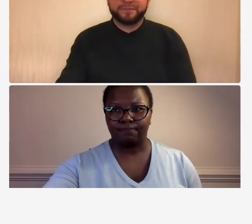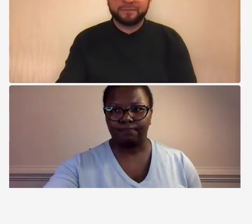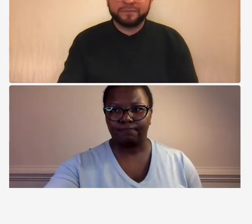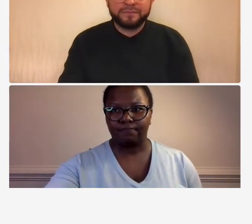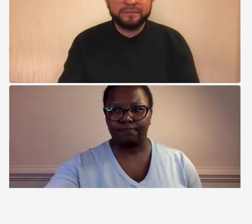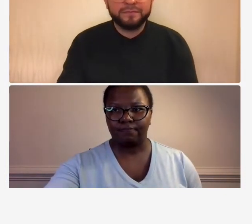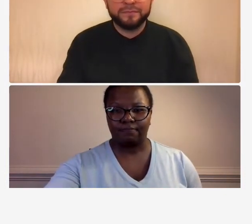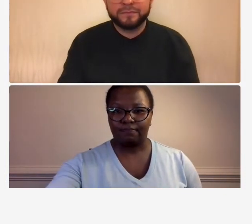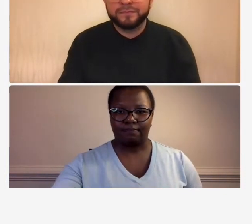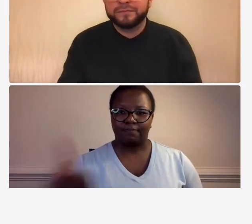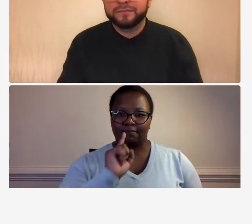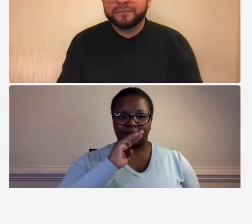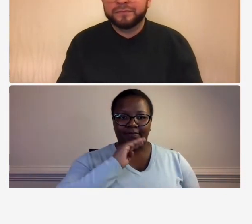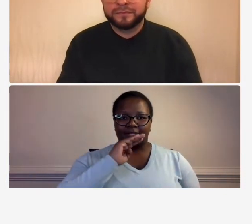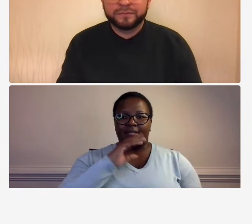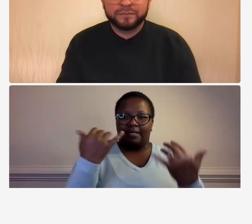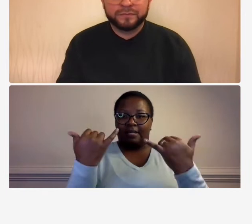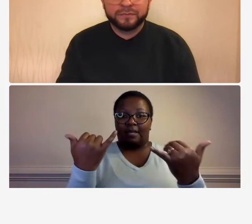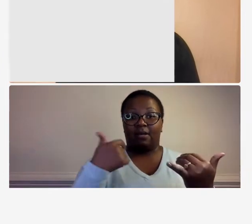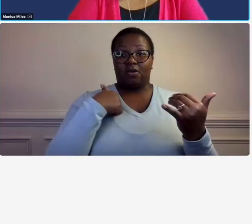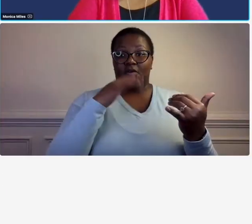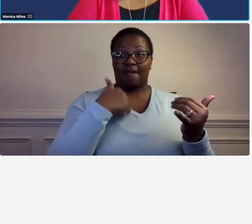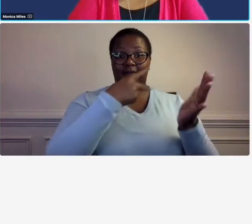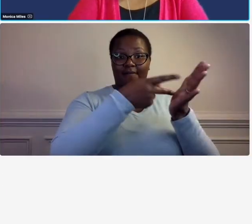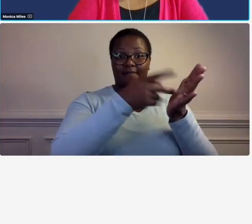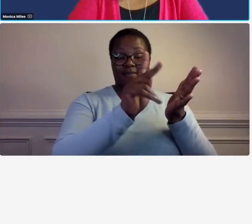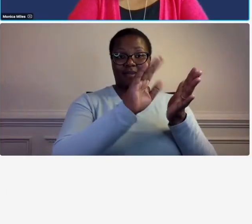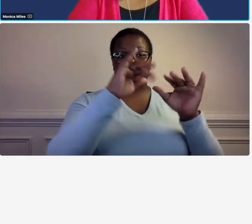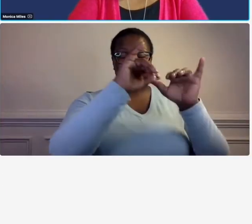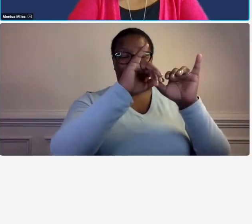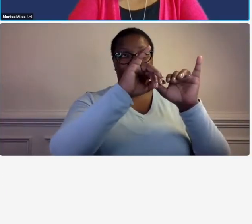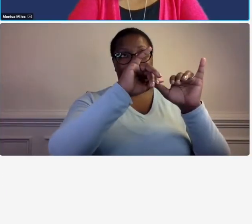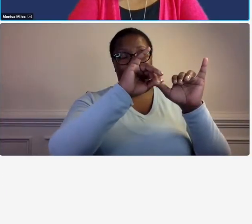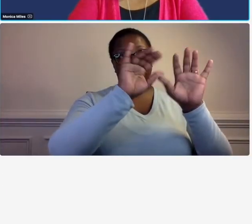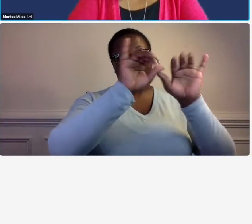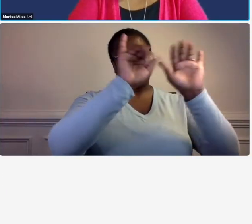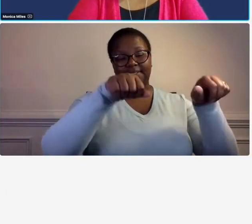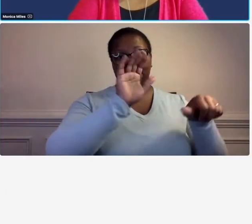is integrated so your your system that you use um you have integrated payroll you do your billings